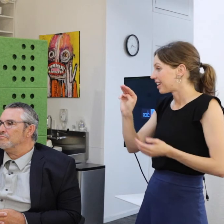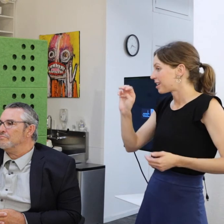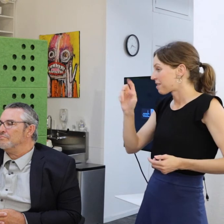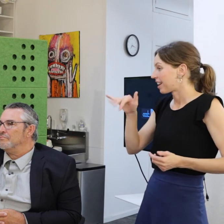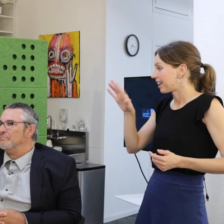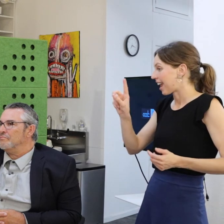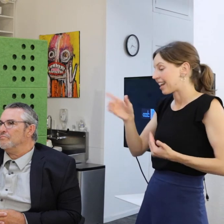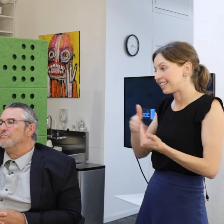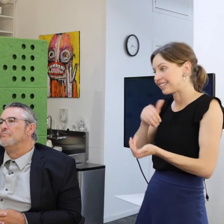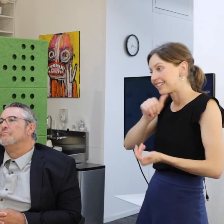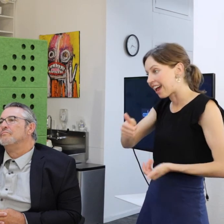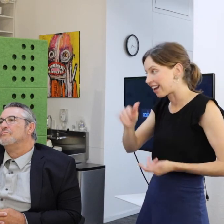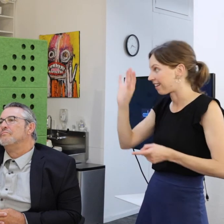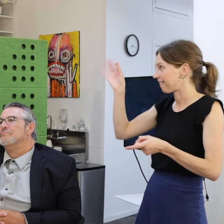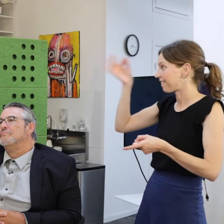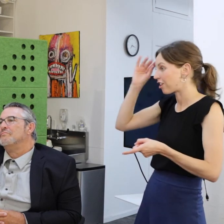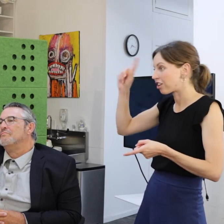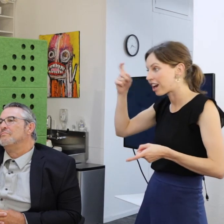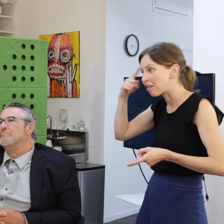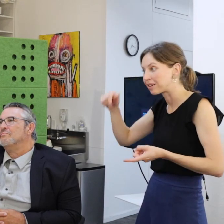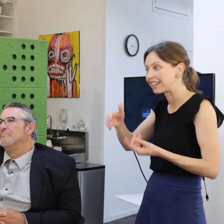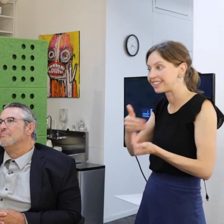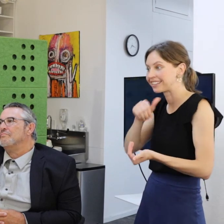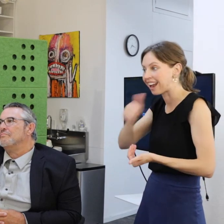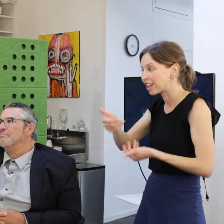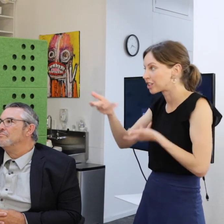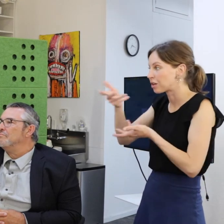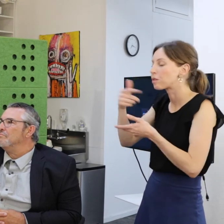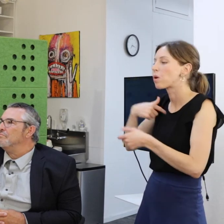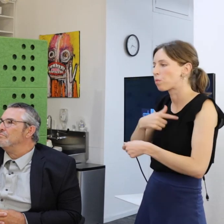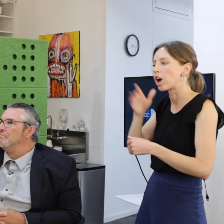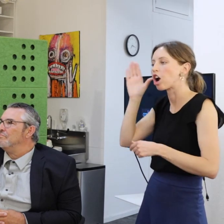The federal government is not an easy group to work with, but we're determined to do it.